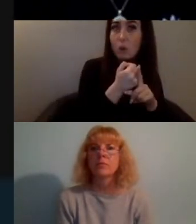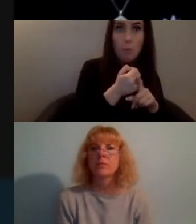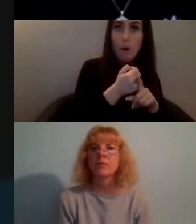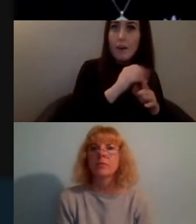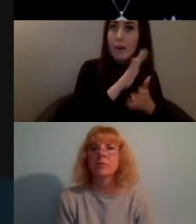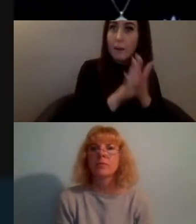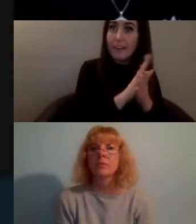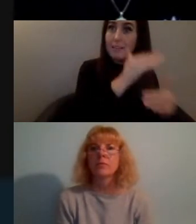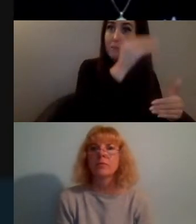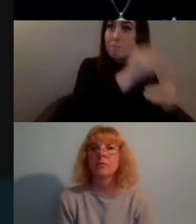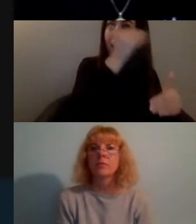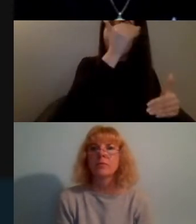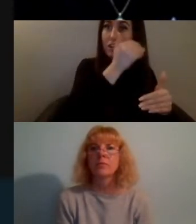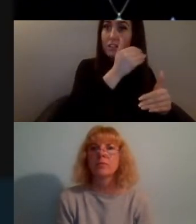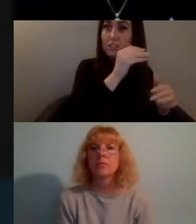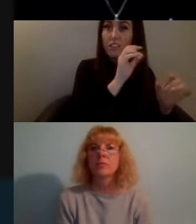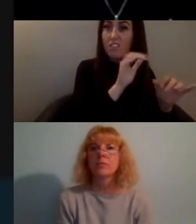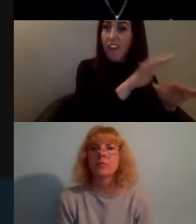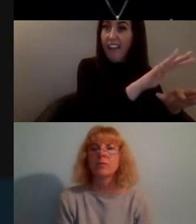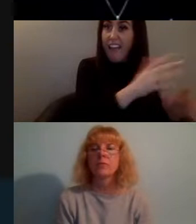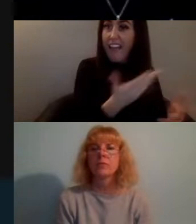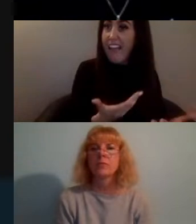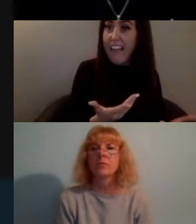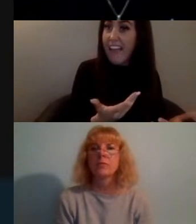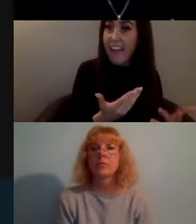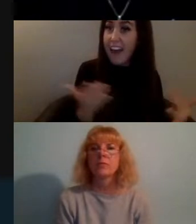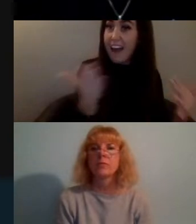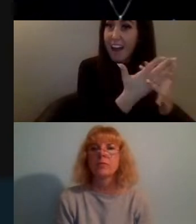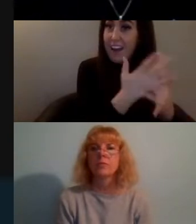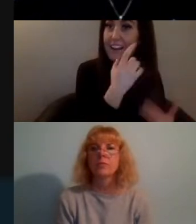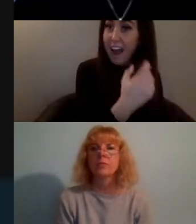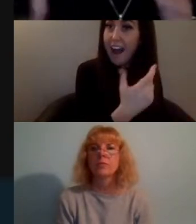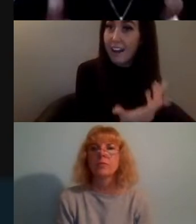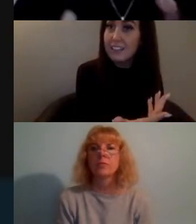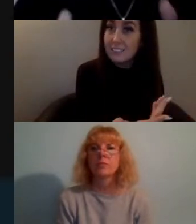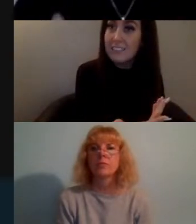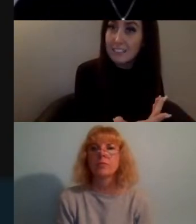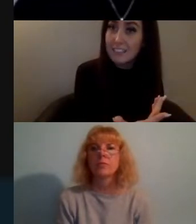and also I guess in some ways hasn't necessarily been a conscious choice that i've made